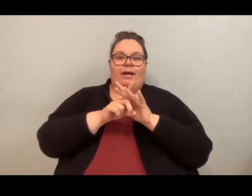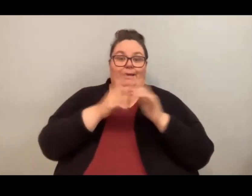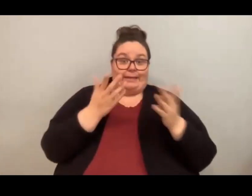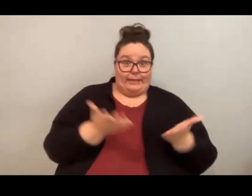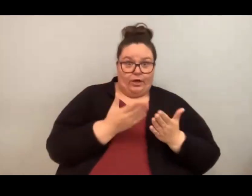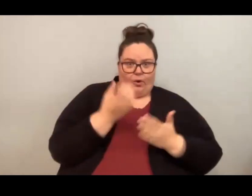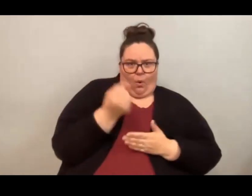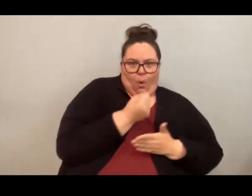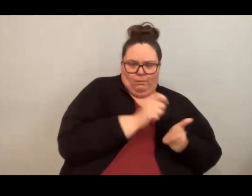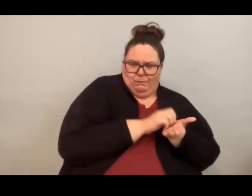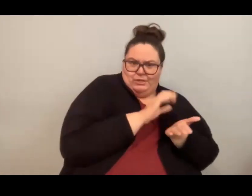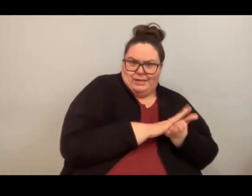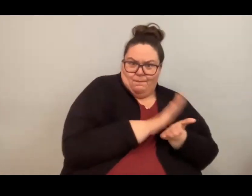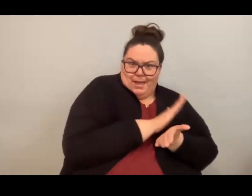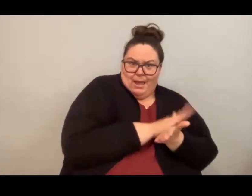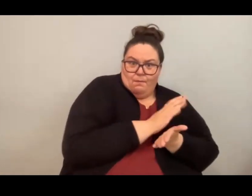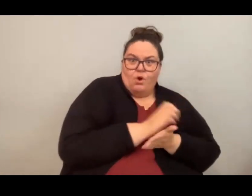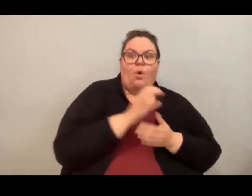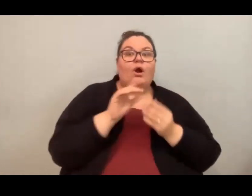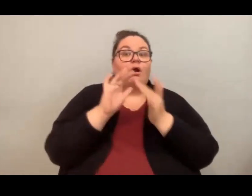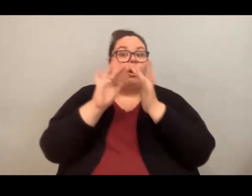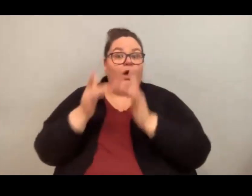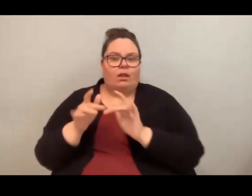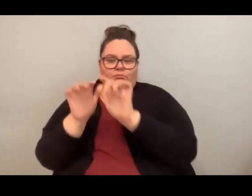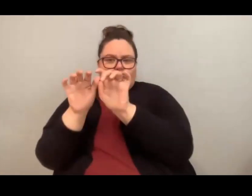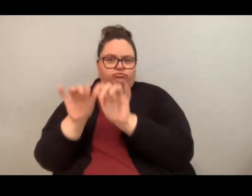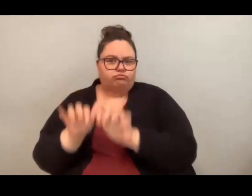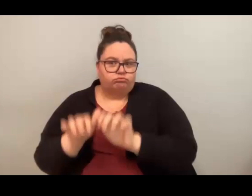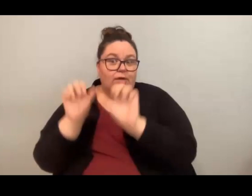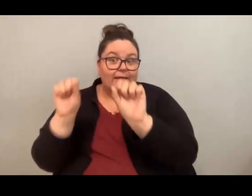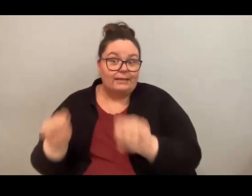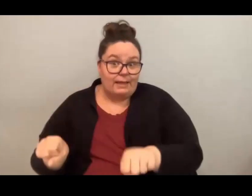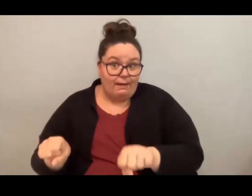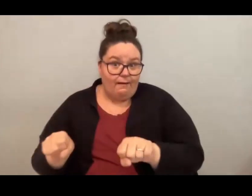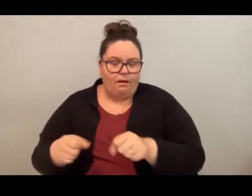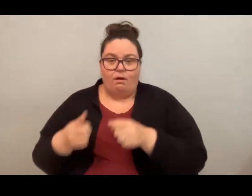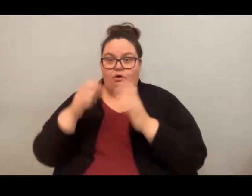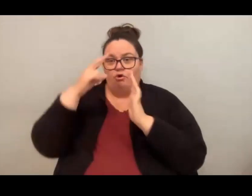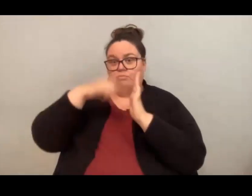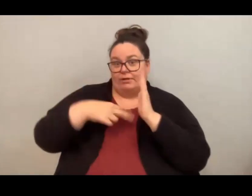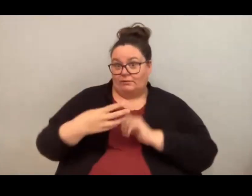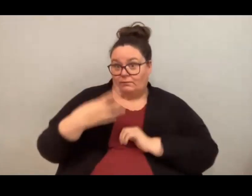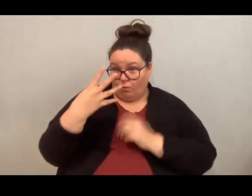write them down, and we'll do a Q&A at the end. If you're online,